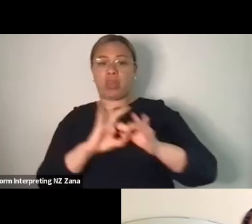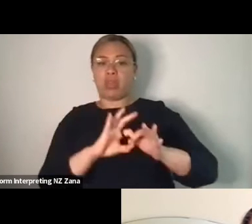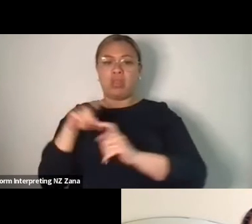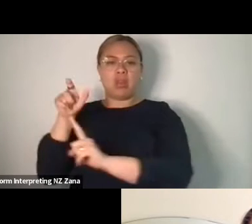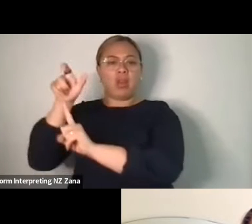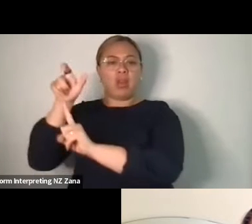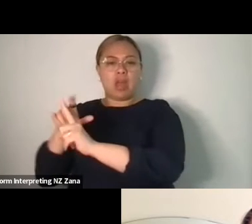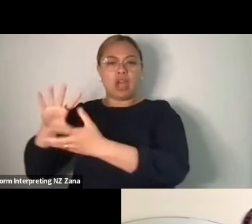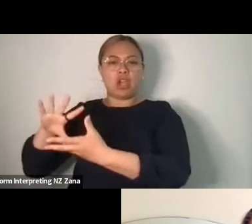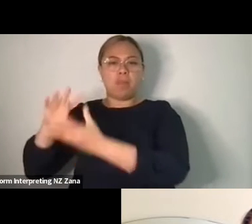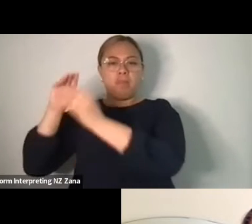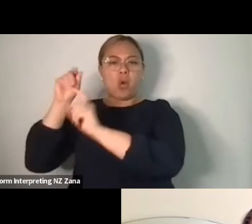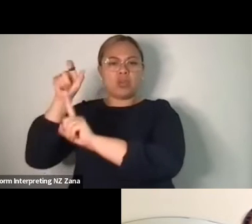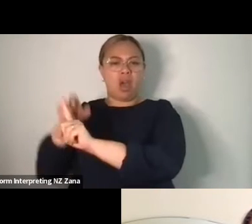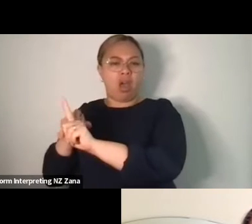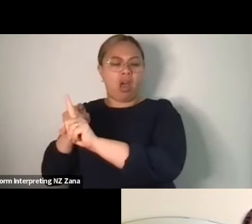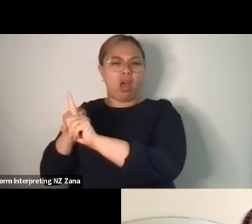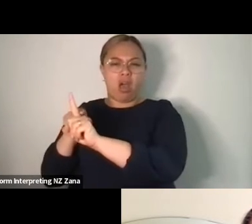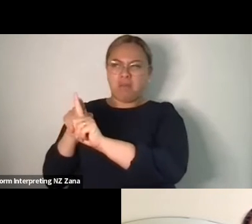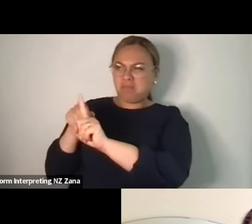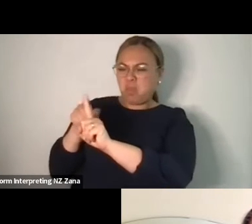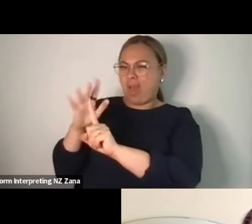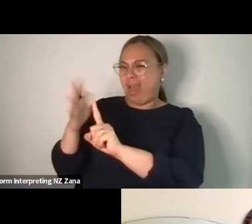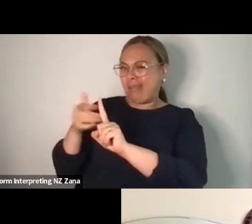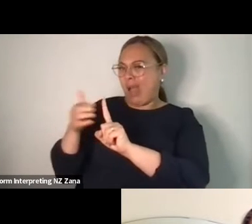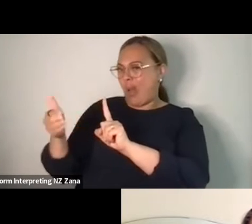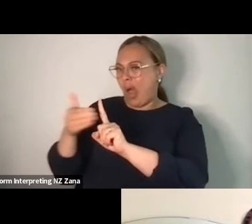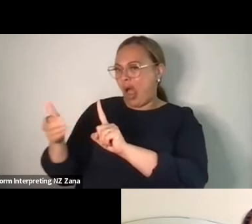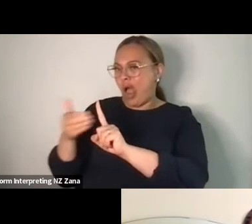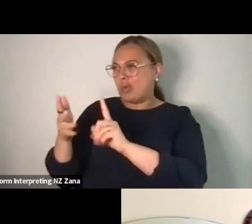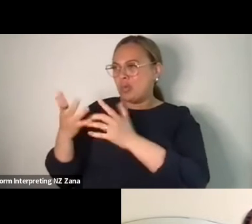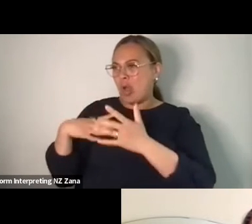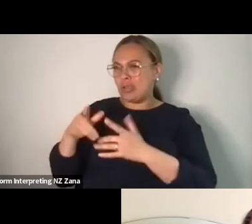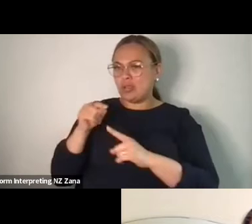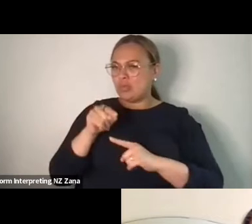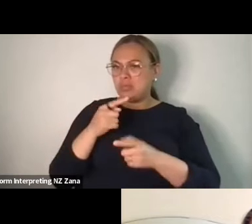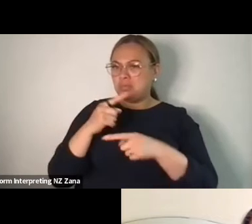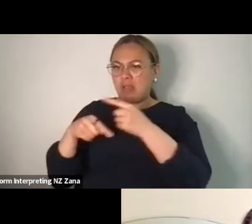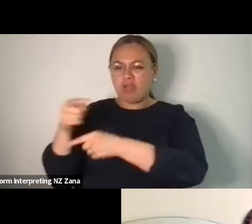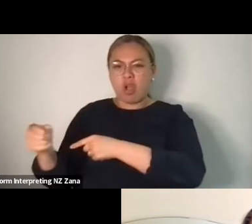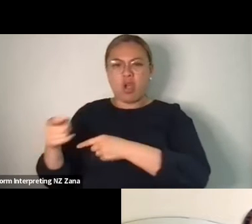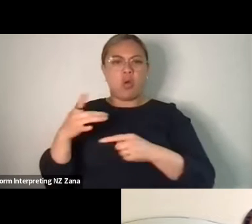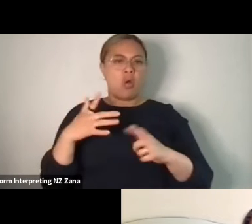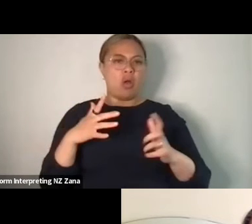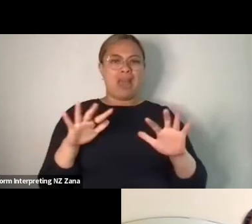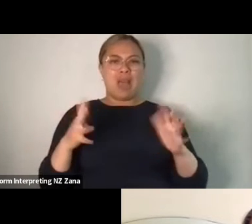Or how do we make alternative versions, or how do we make a material that can flex, becomes part of